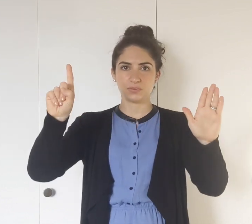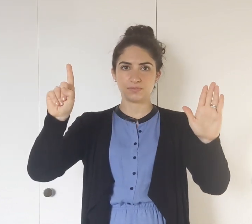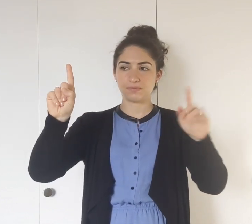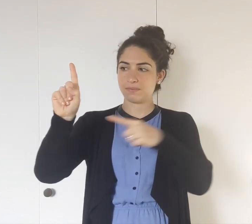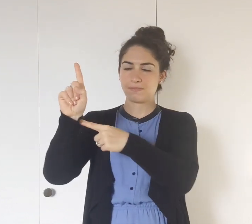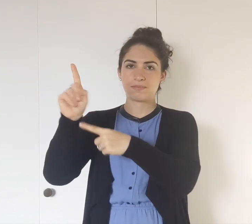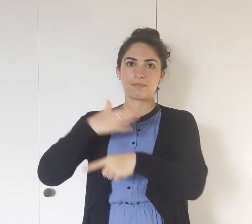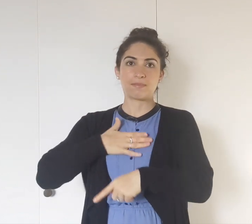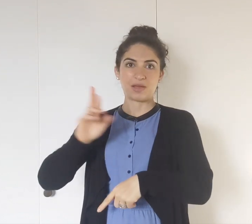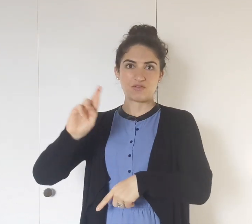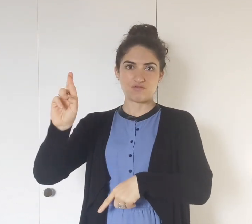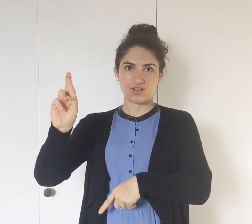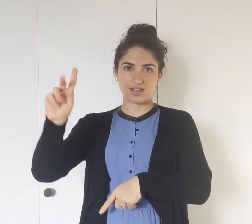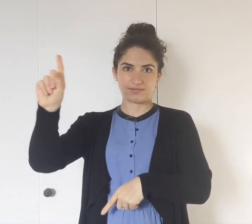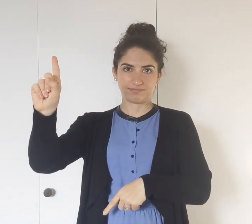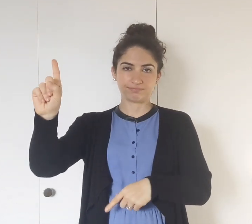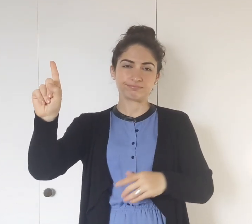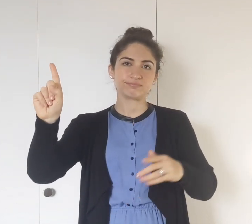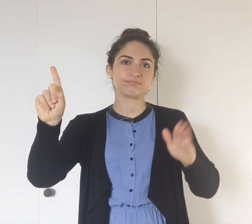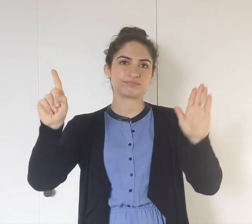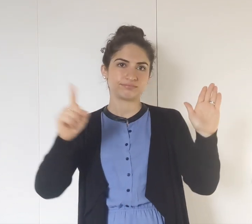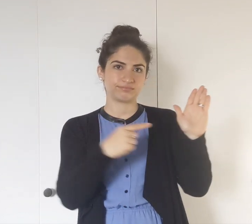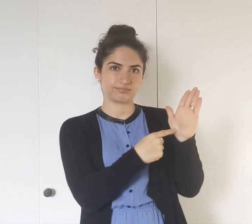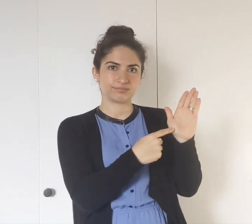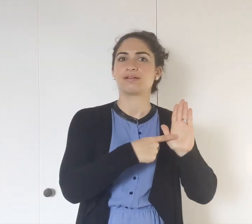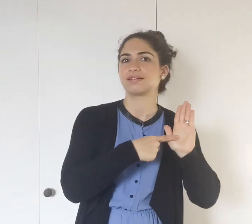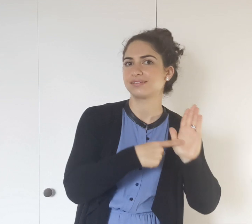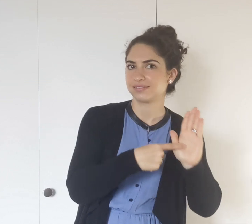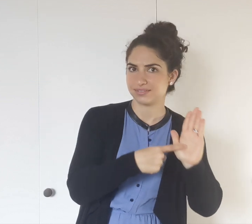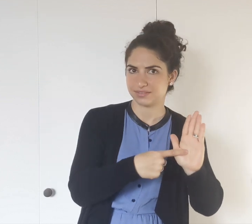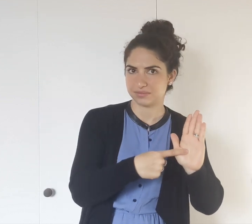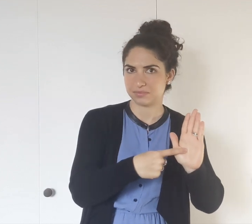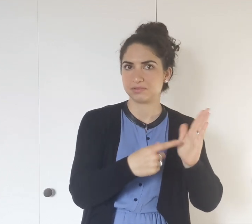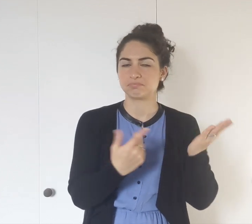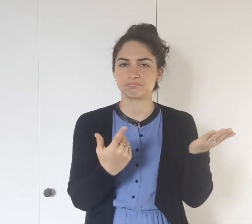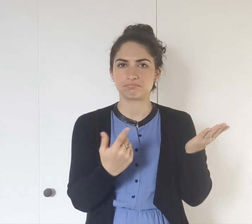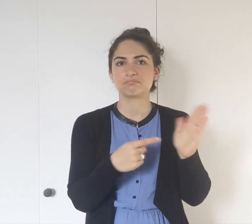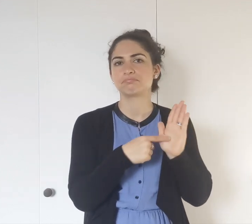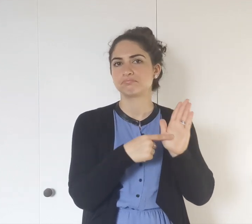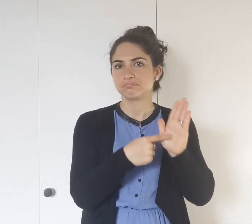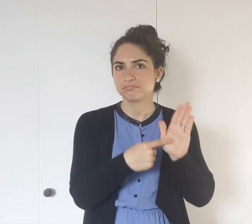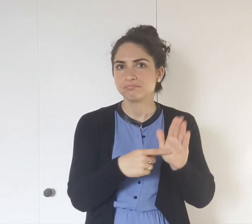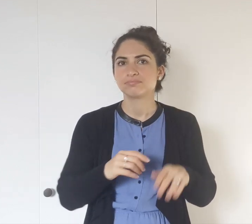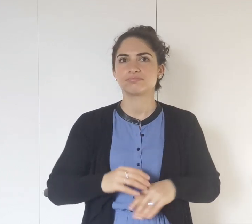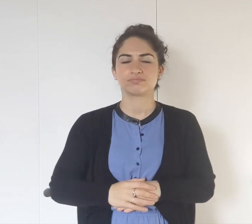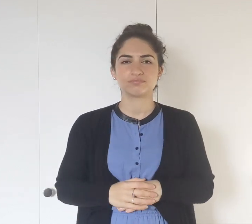So we have a one handshape on my right hand, and my left: EXAMPLE.